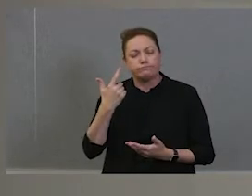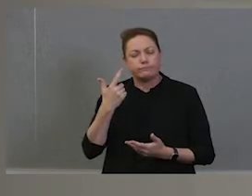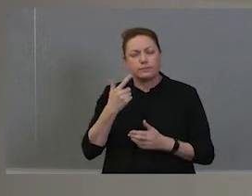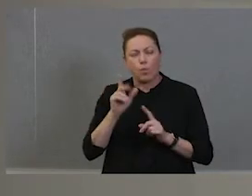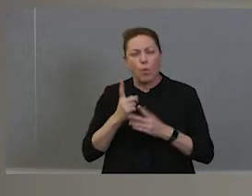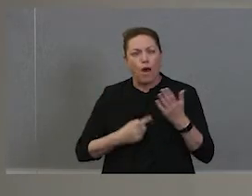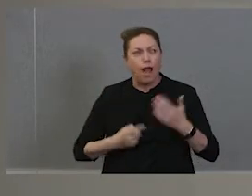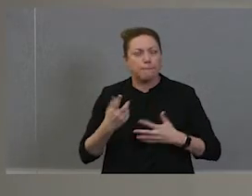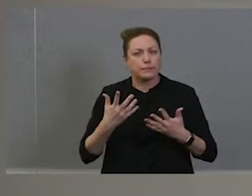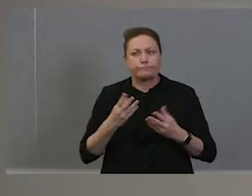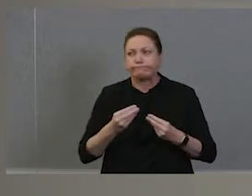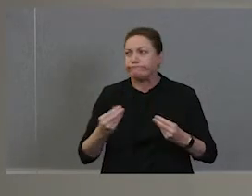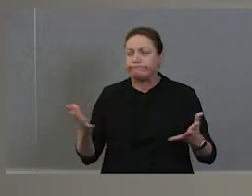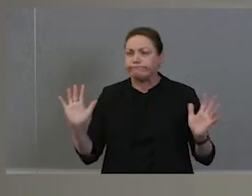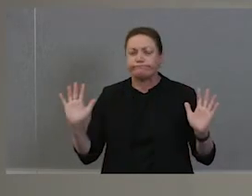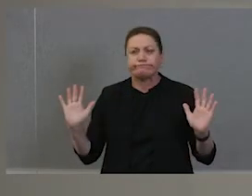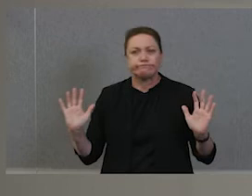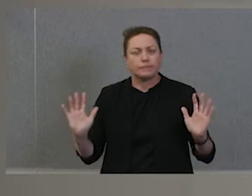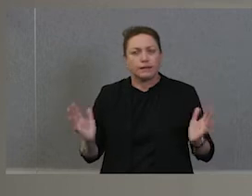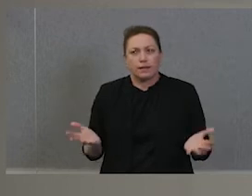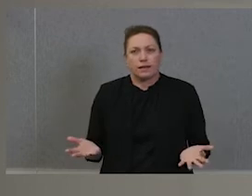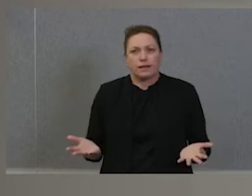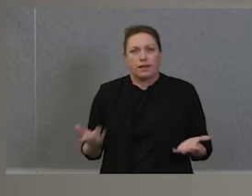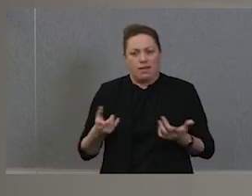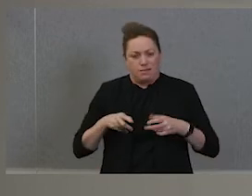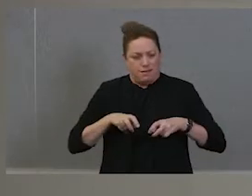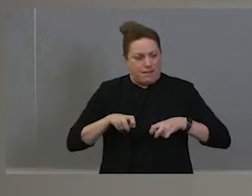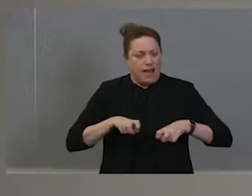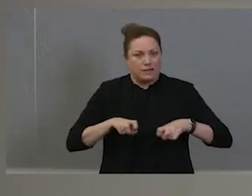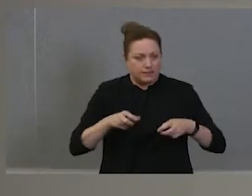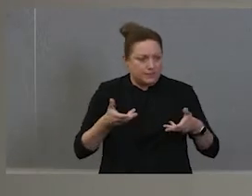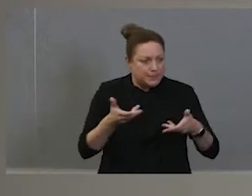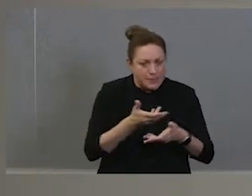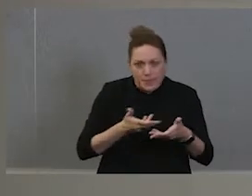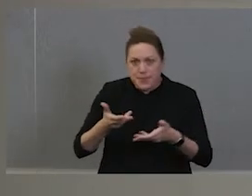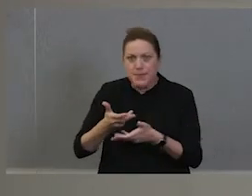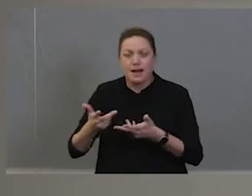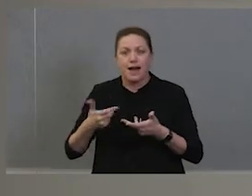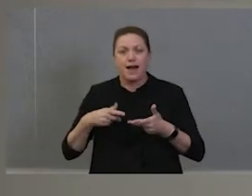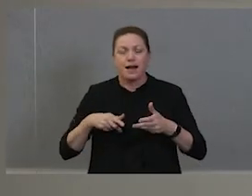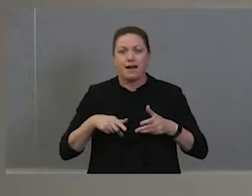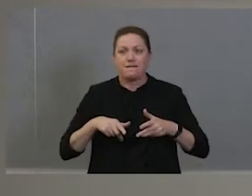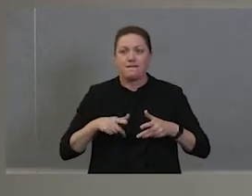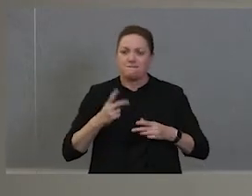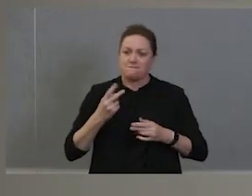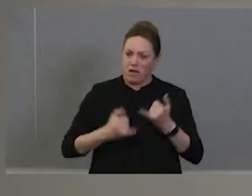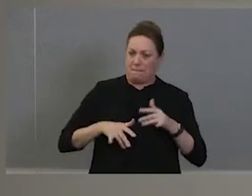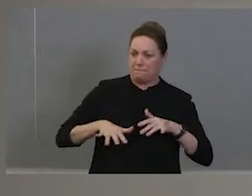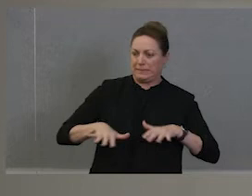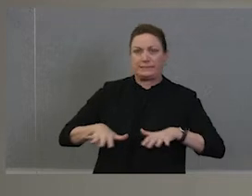Where did it all go? That Activity. The busy part of reconciliation